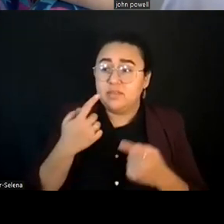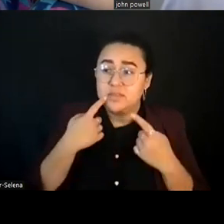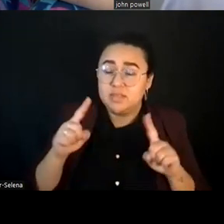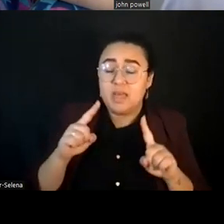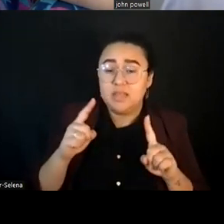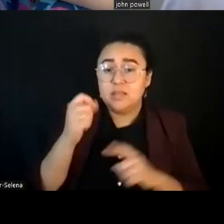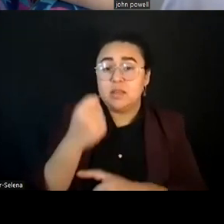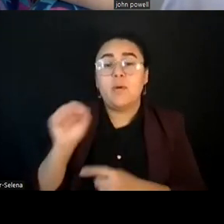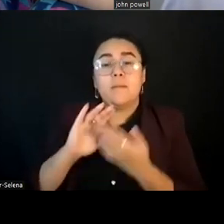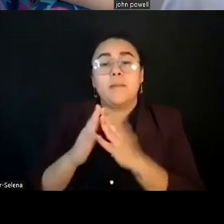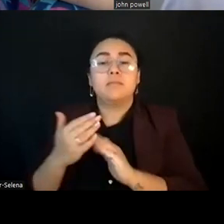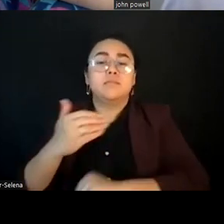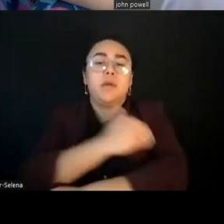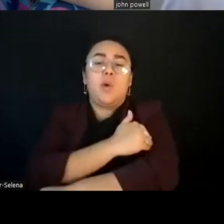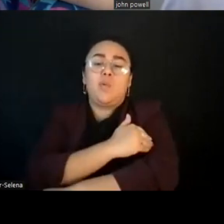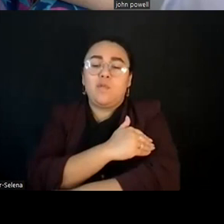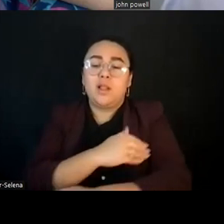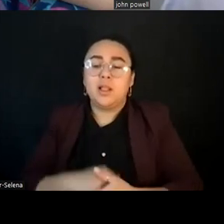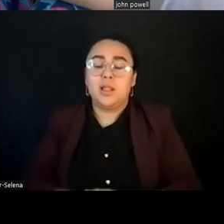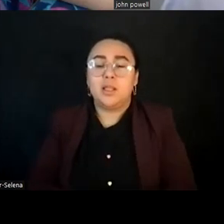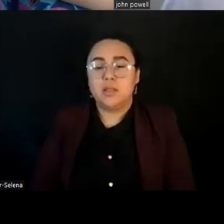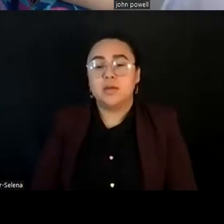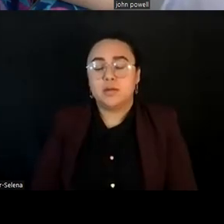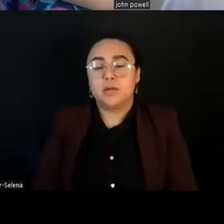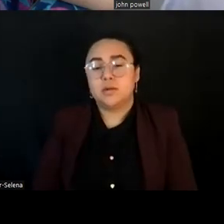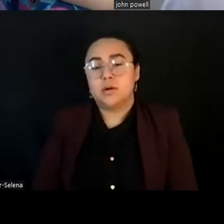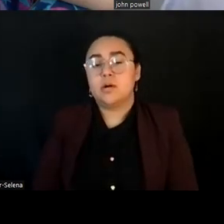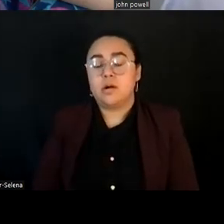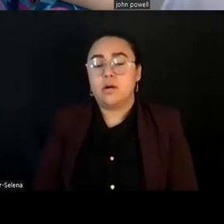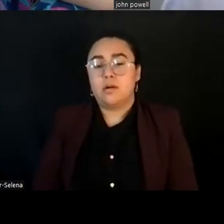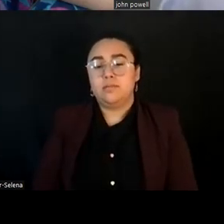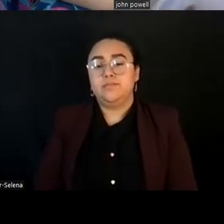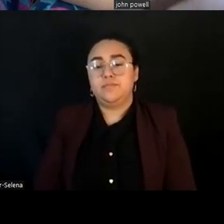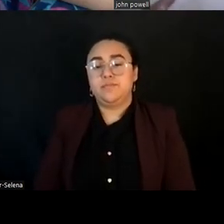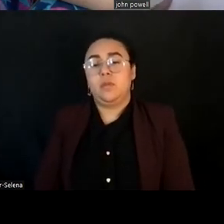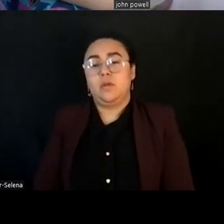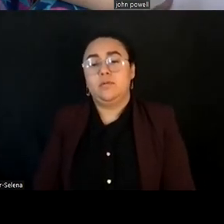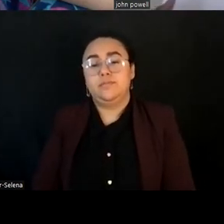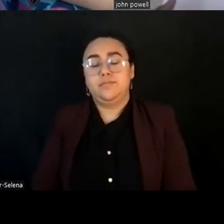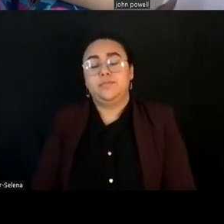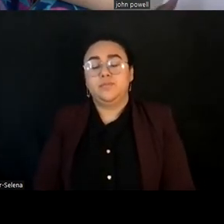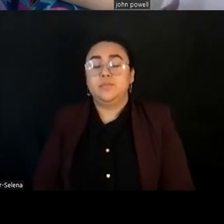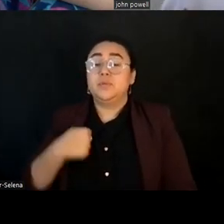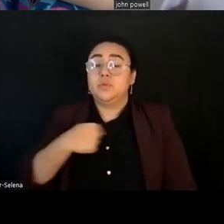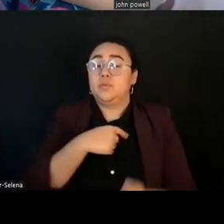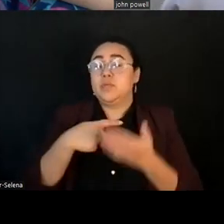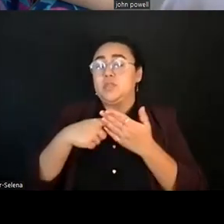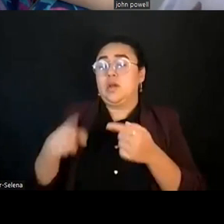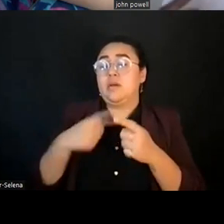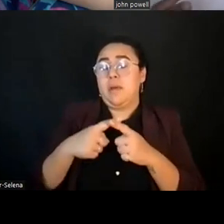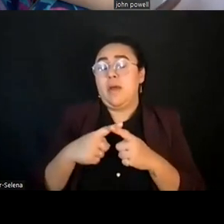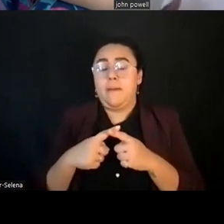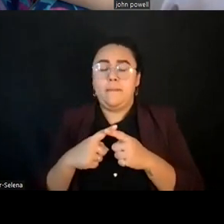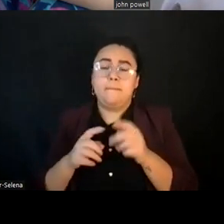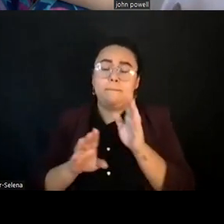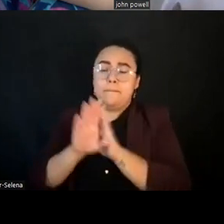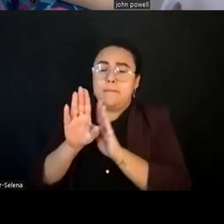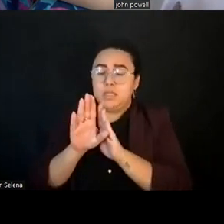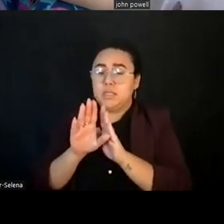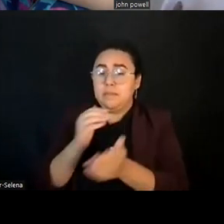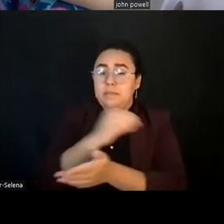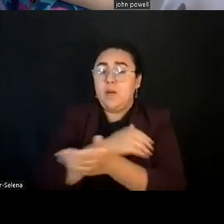We talk about basically building power, the power and passing with numbers.